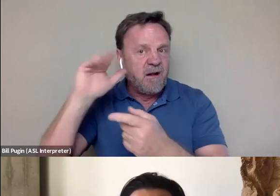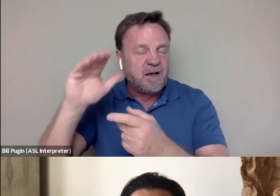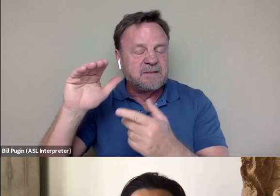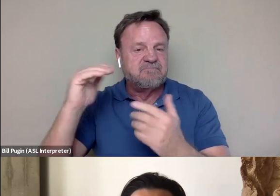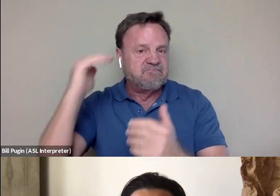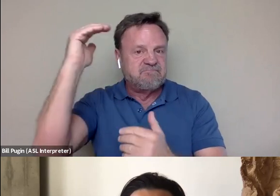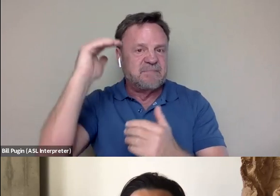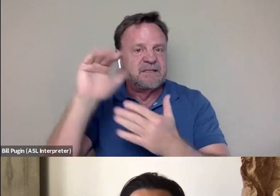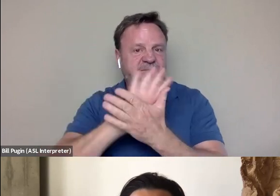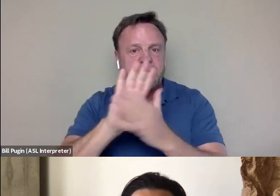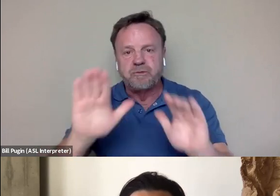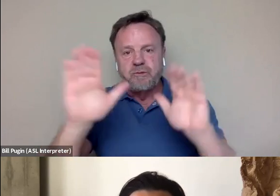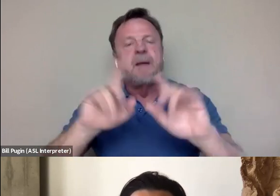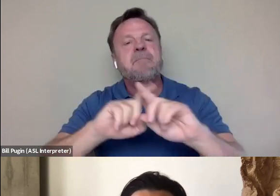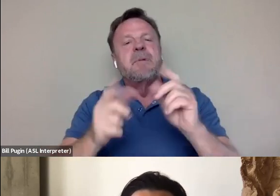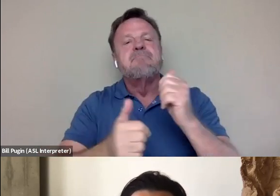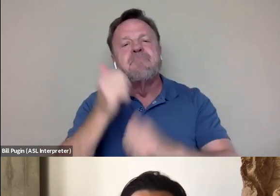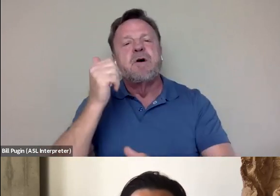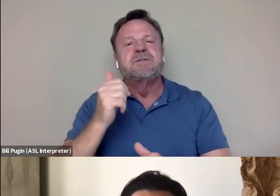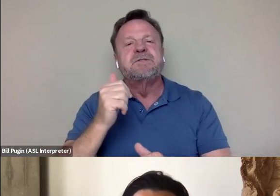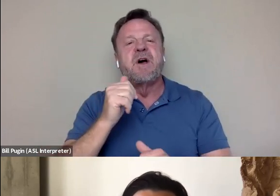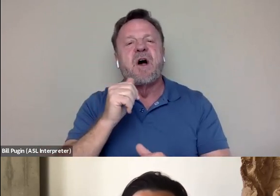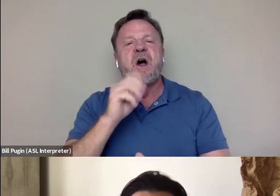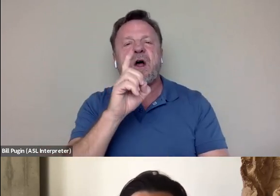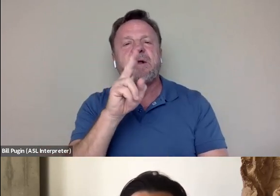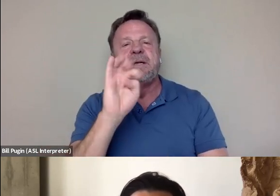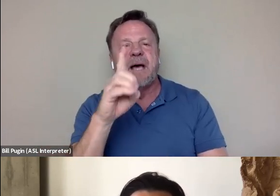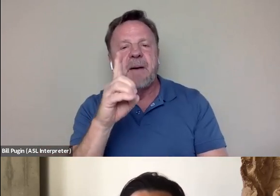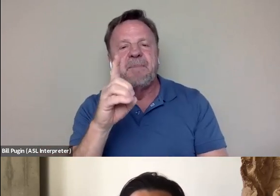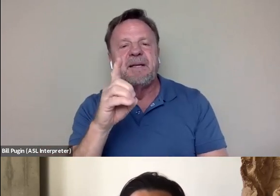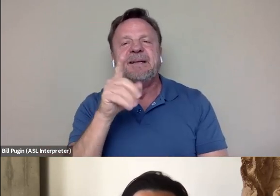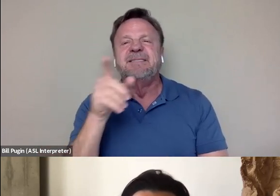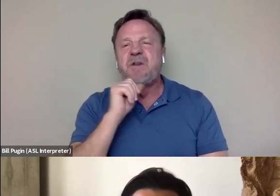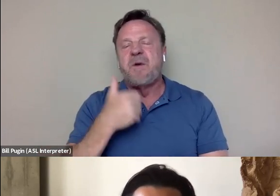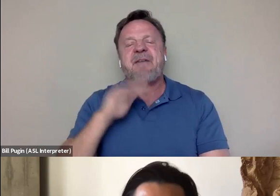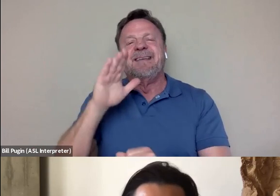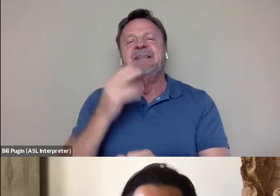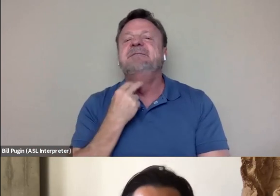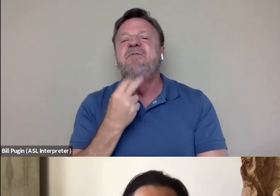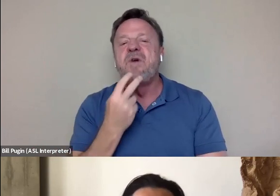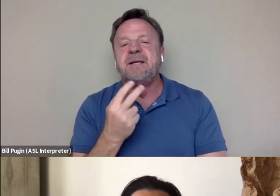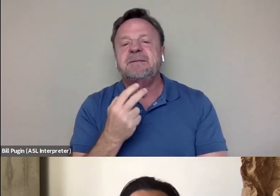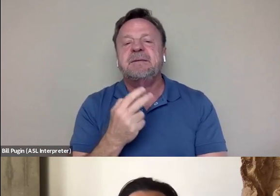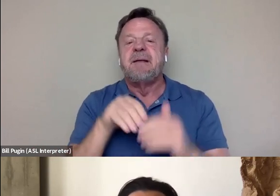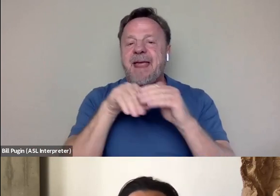but you know, most of them are doves. And so you lacked his voice in it. And "Enter The Dragon" is obviously his voice,